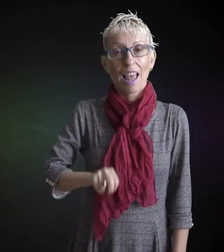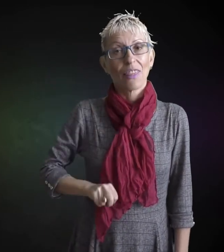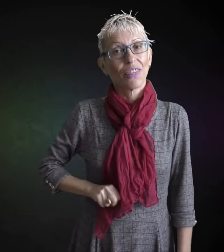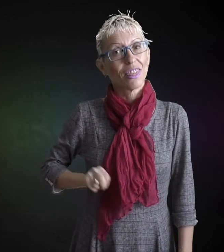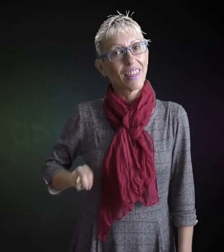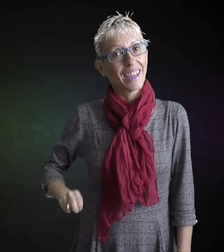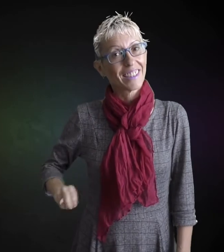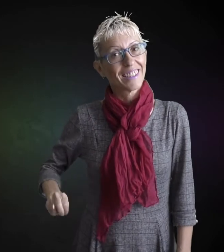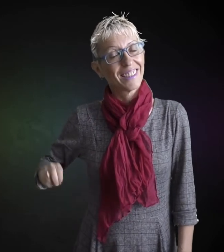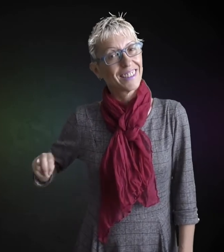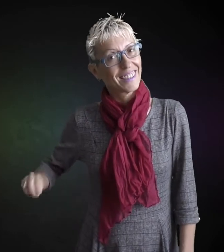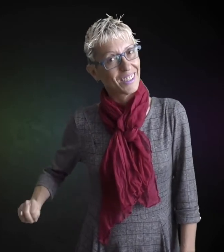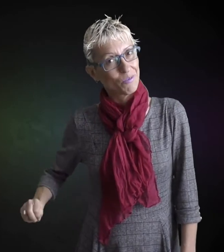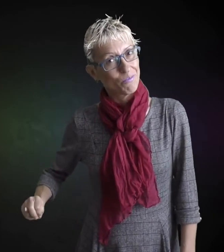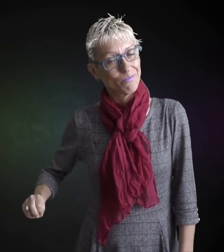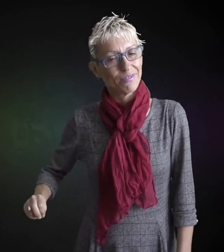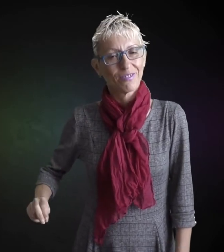grandchildren